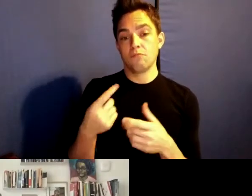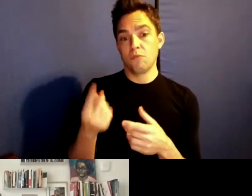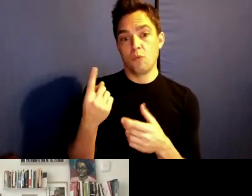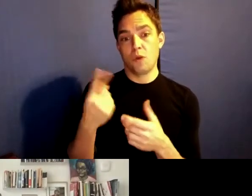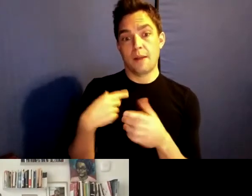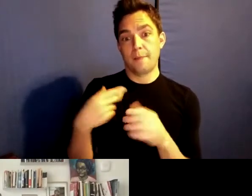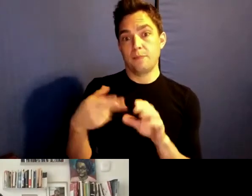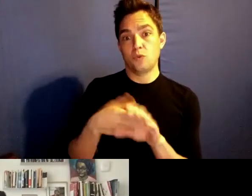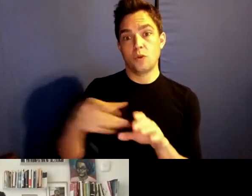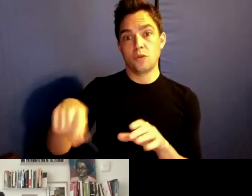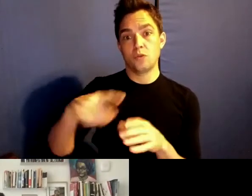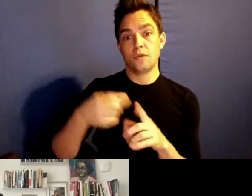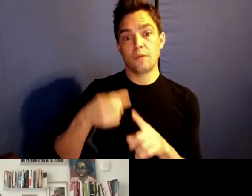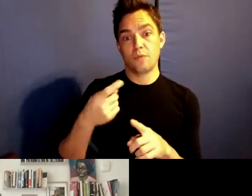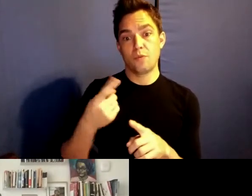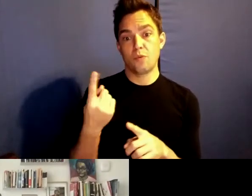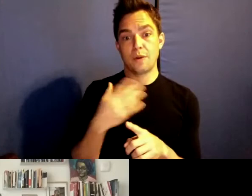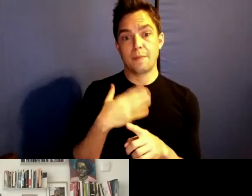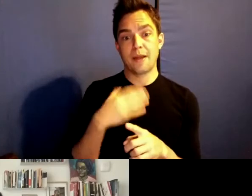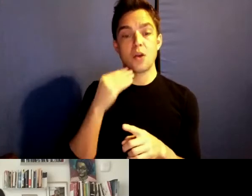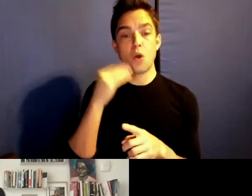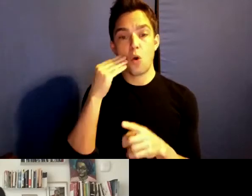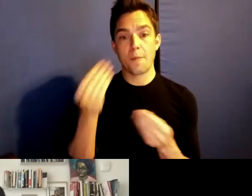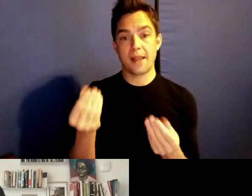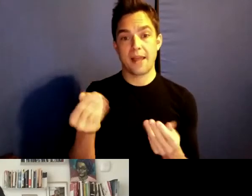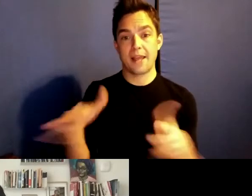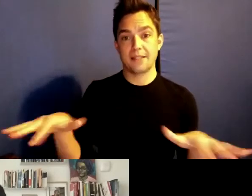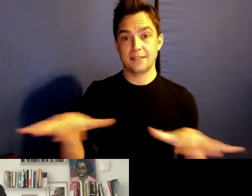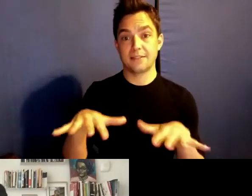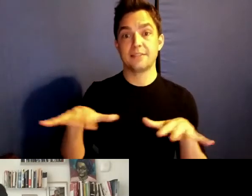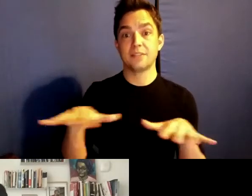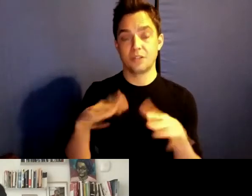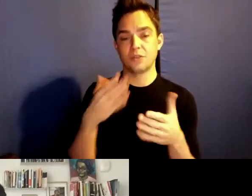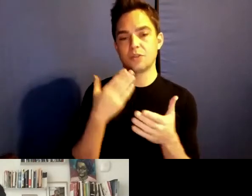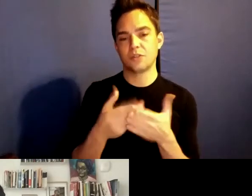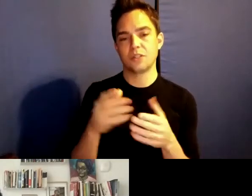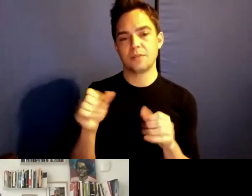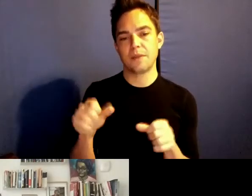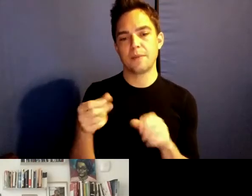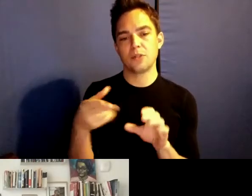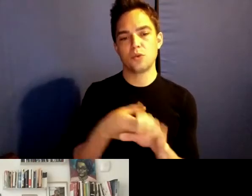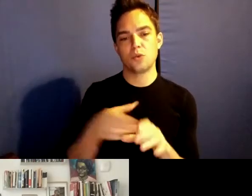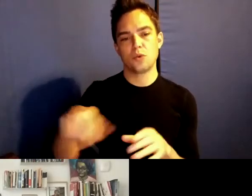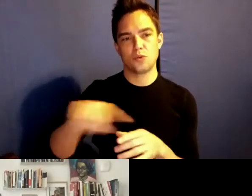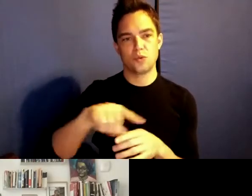from one of my homelands, so it's good to be able to join you all here. Especially,